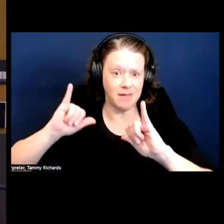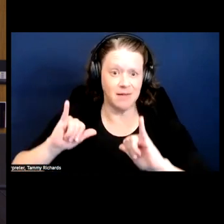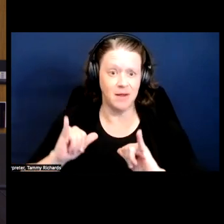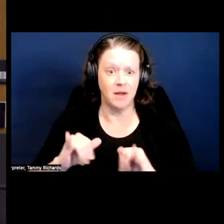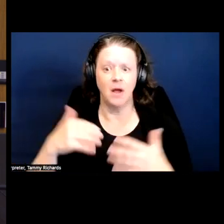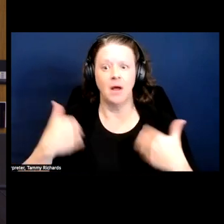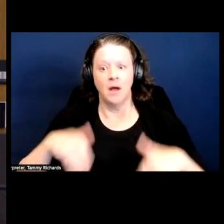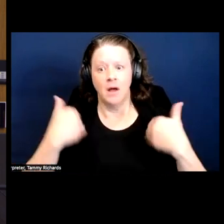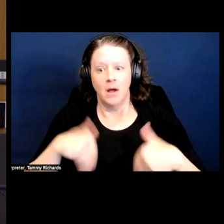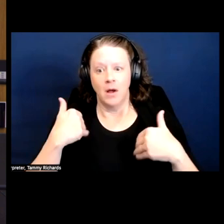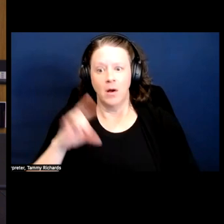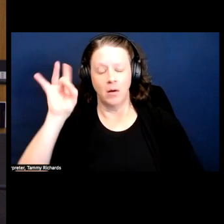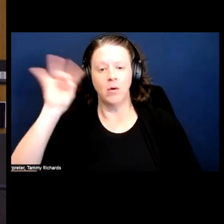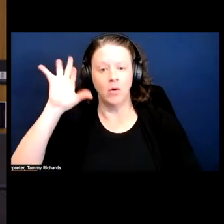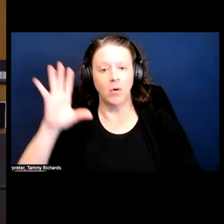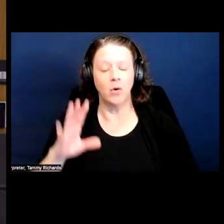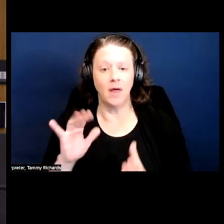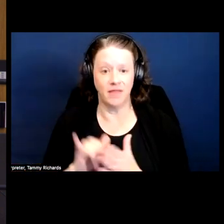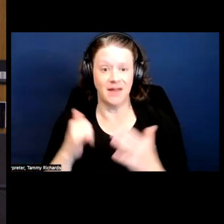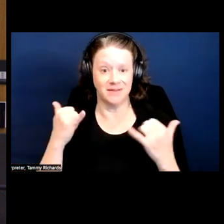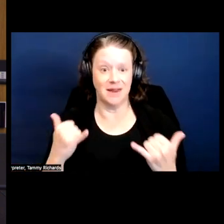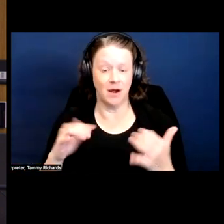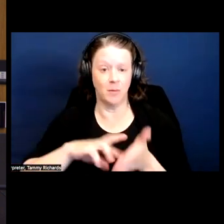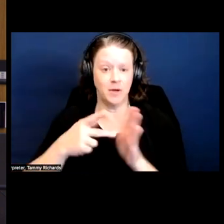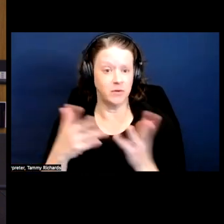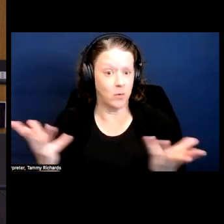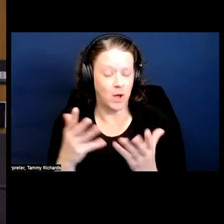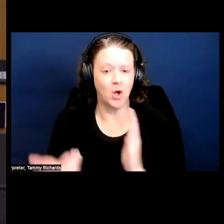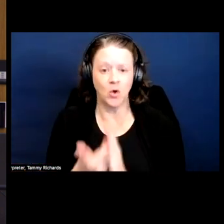time, coming into this experience for the first time, grieving the loss of whatever